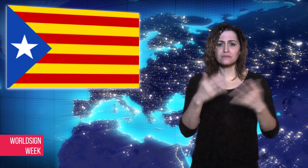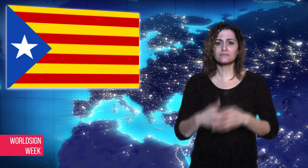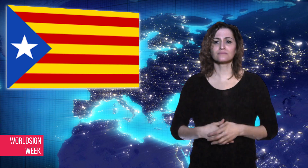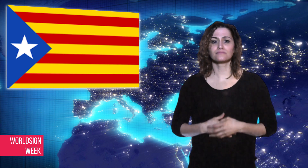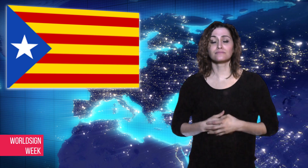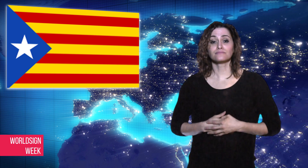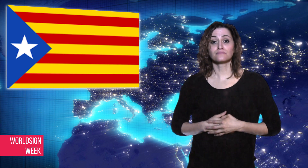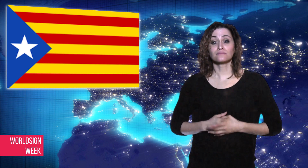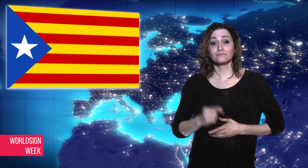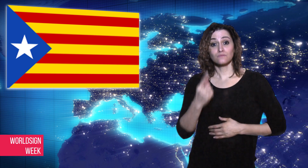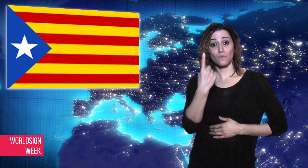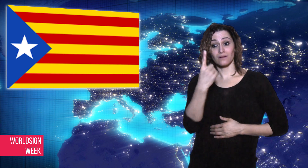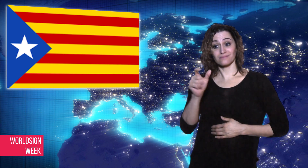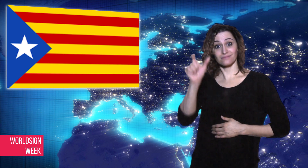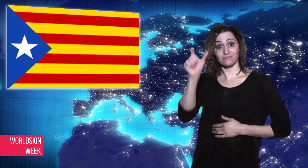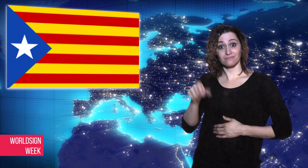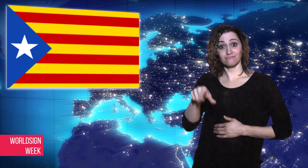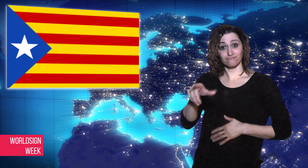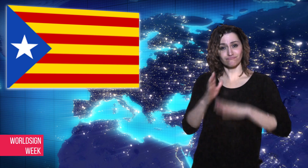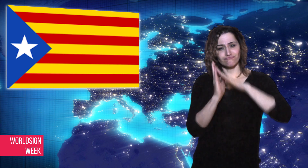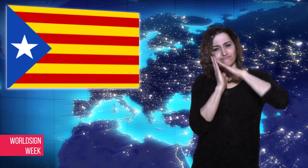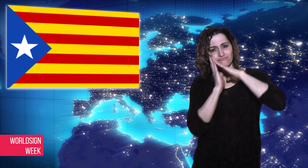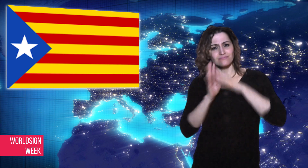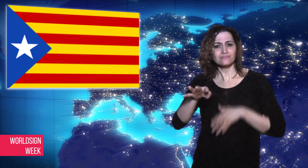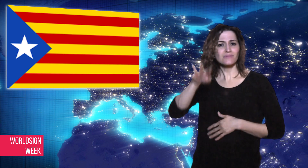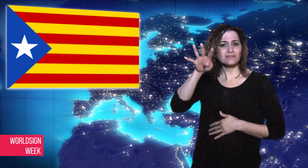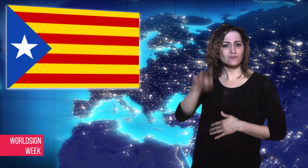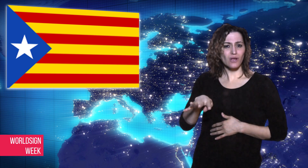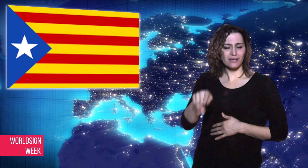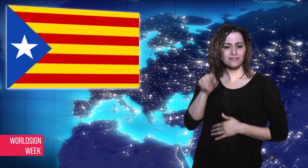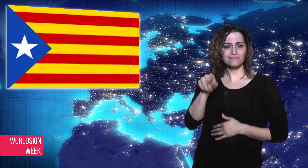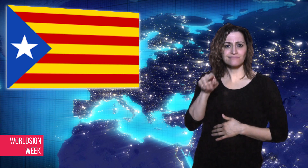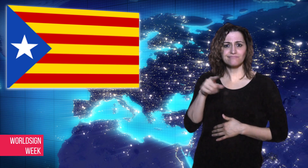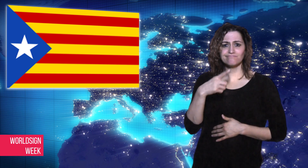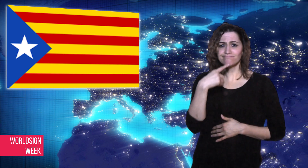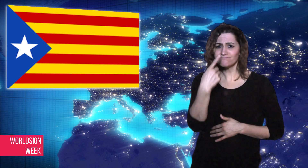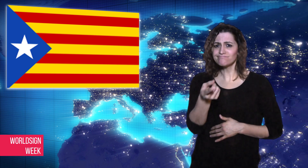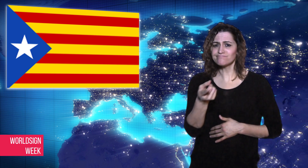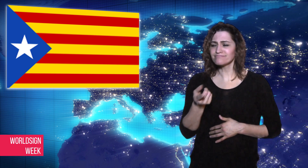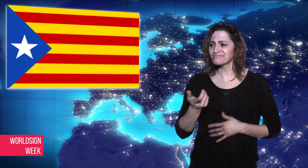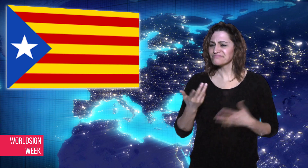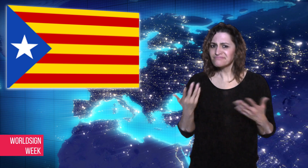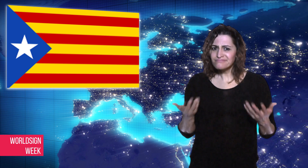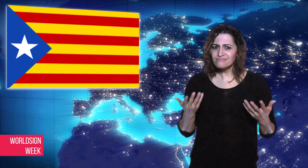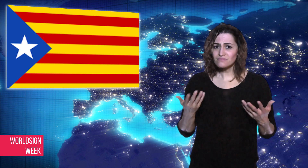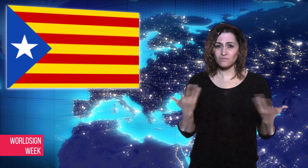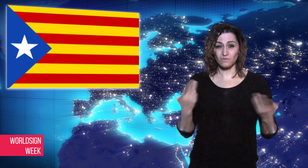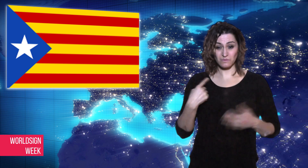really think is that nobody is